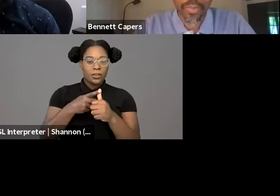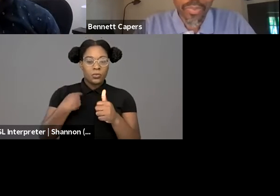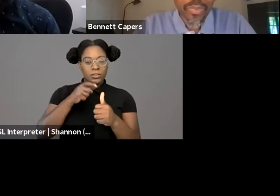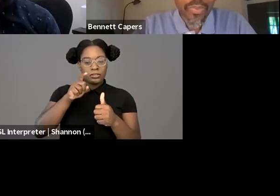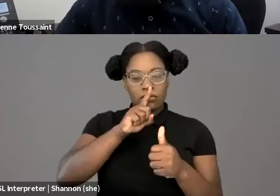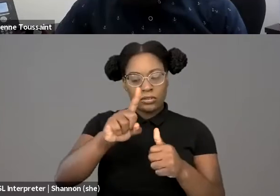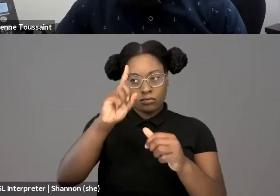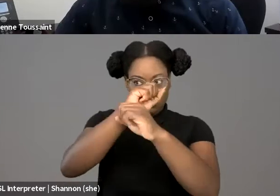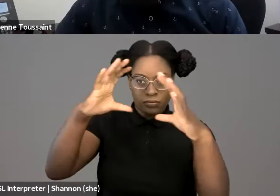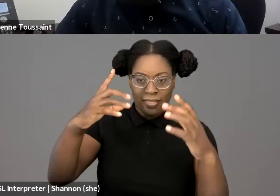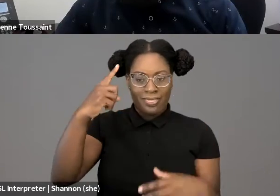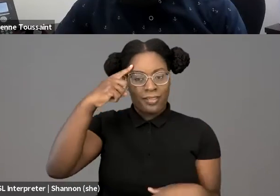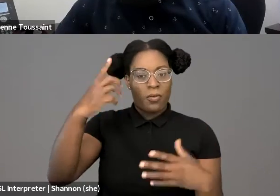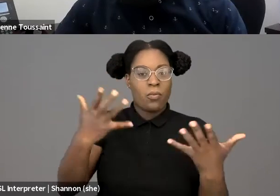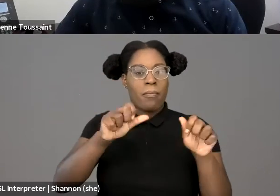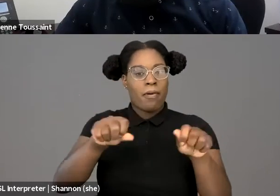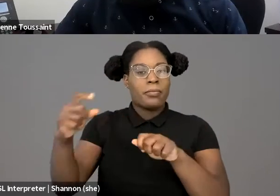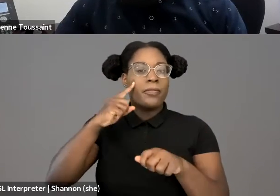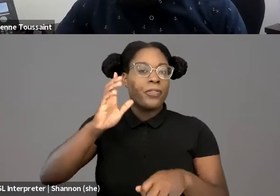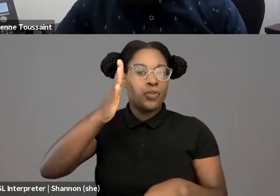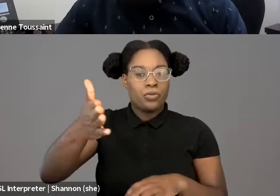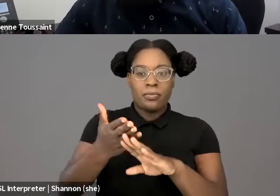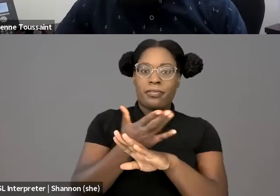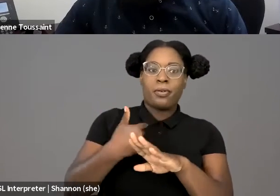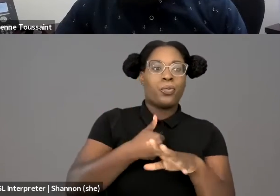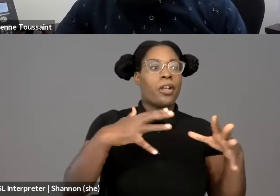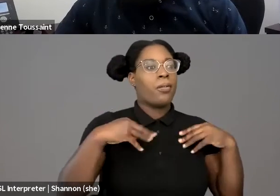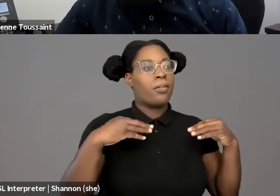I also make the argument that such technologies